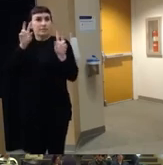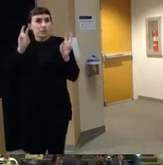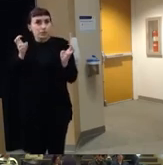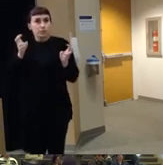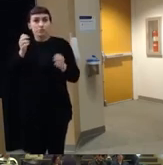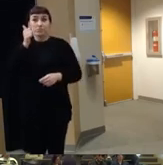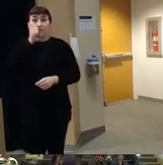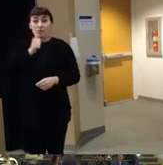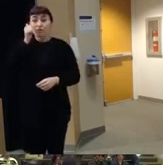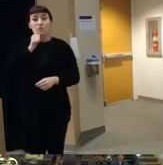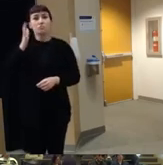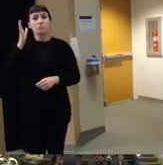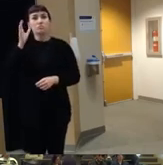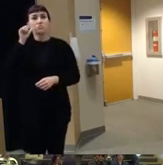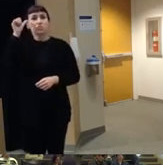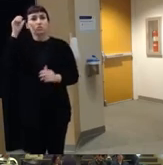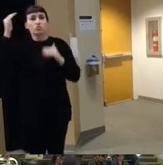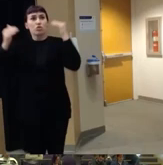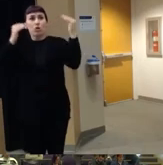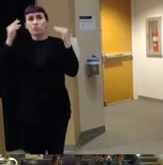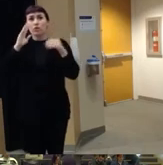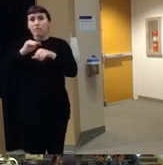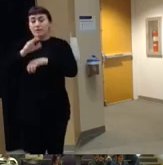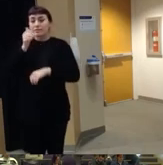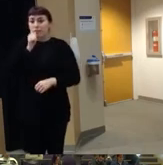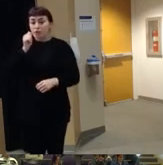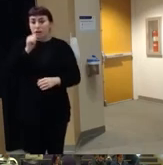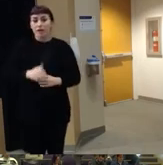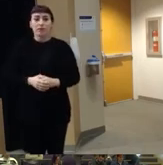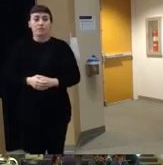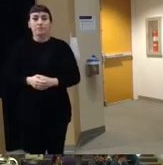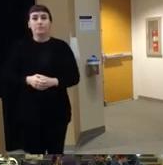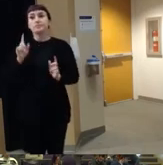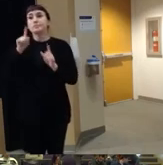day um adults are affected by this issue every day um you know you go to the movie theater and